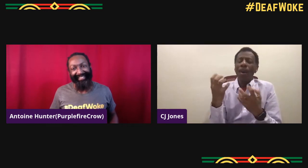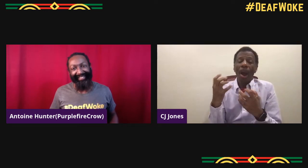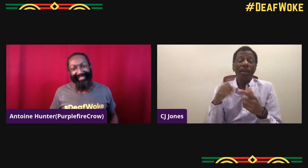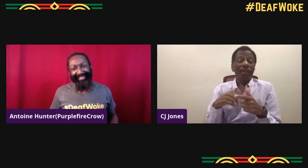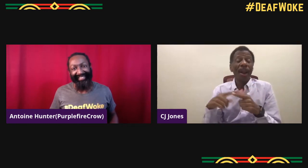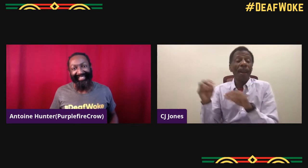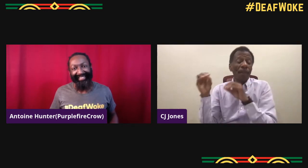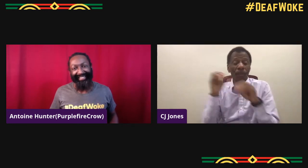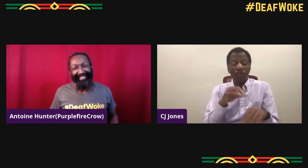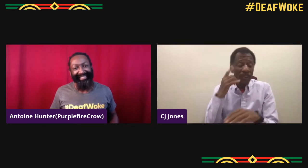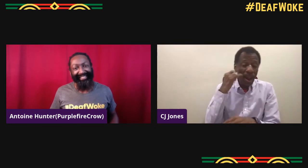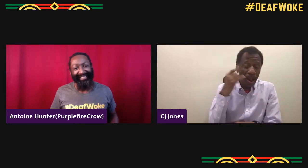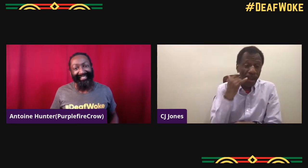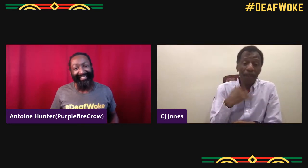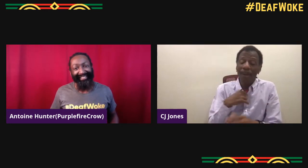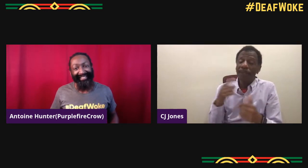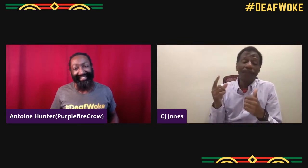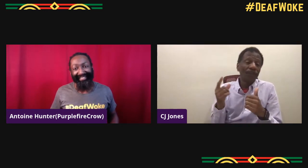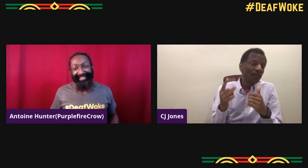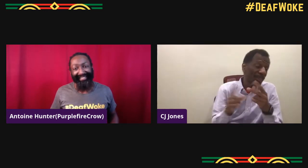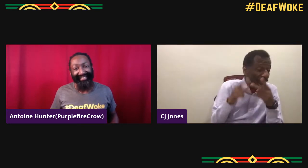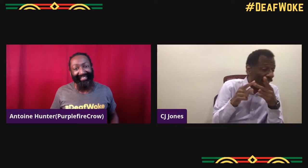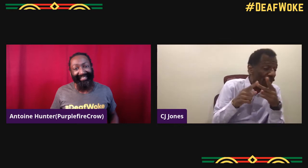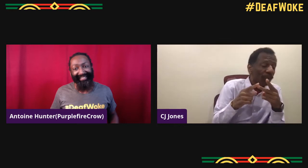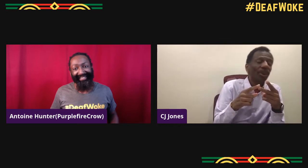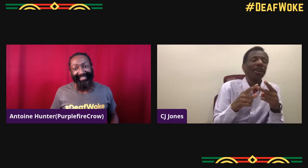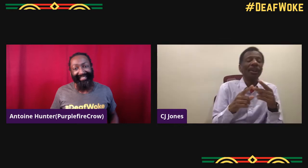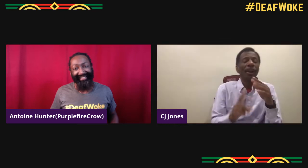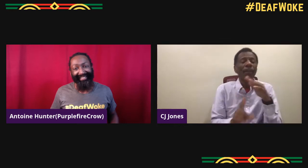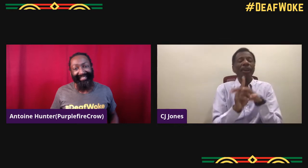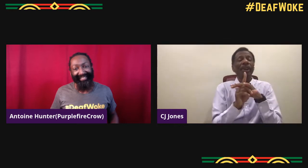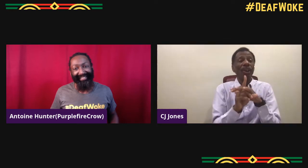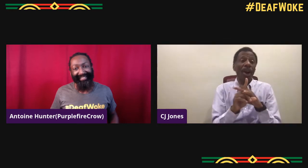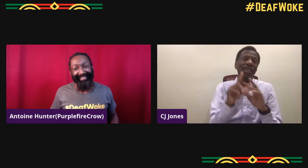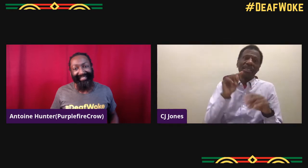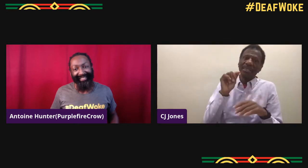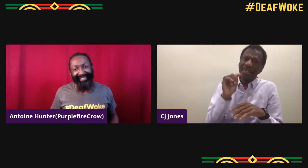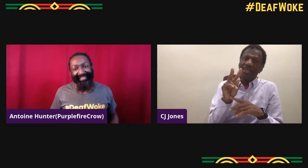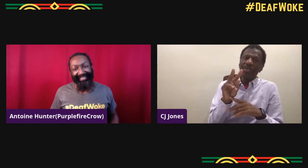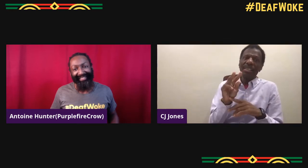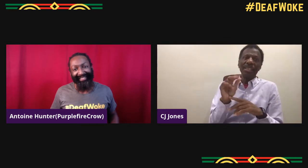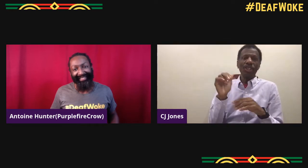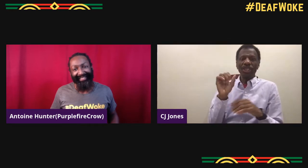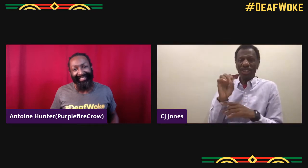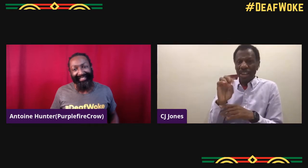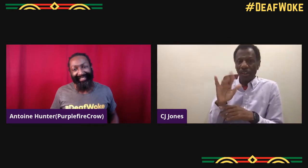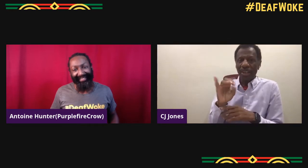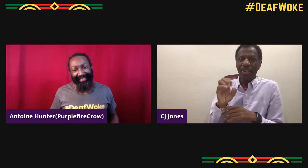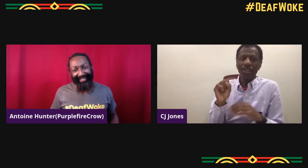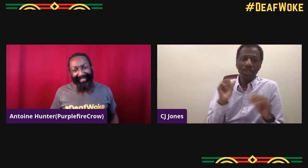I was just enthralled by it and I wanted more of it and so then I moved to California and then my second TV appearance